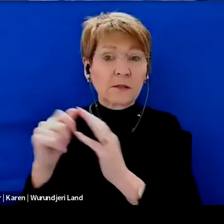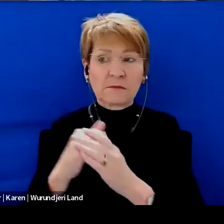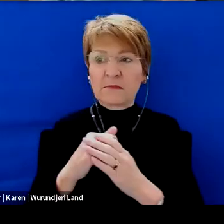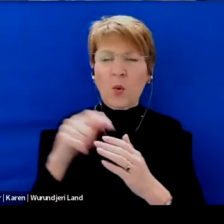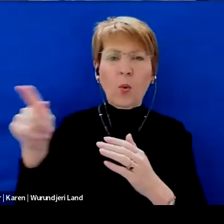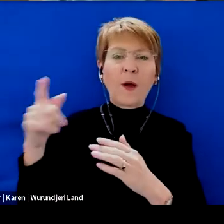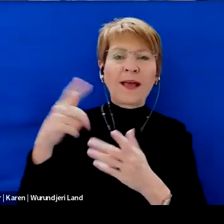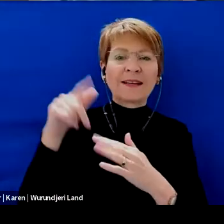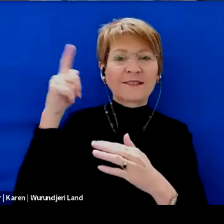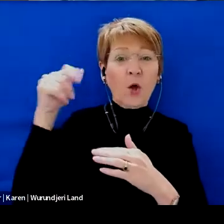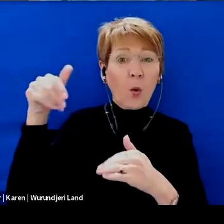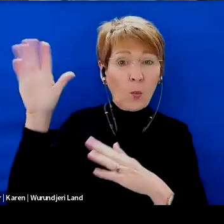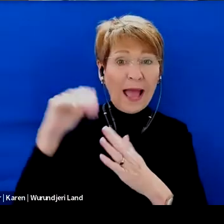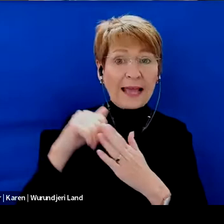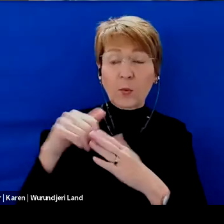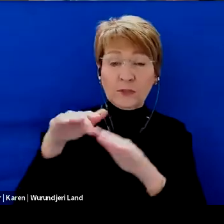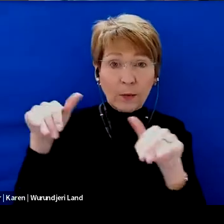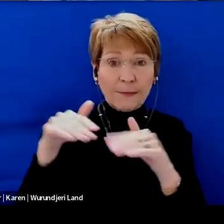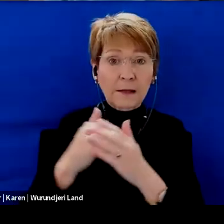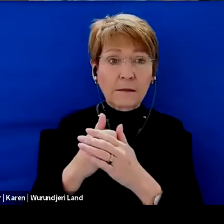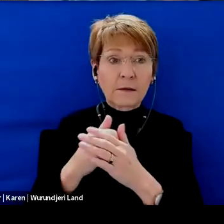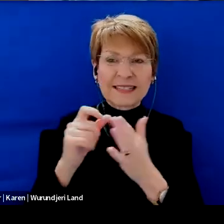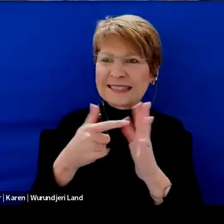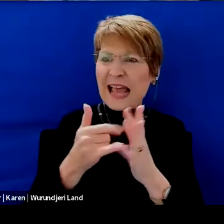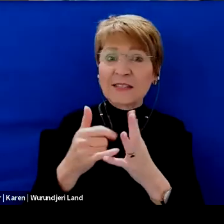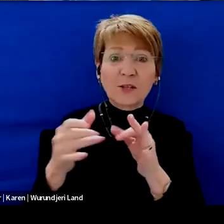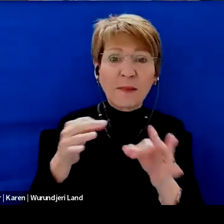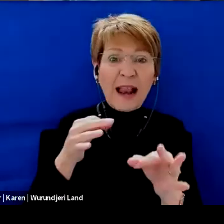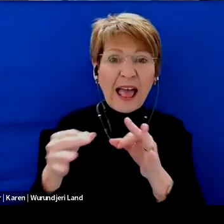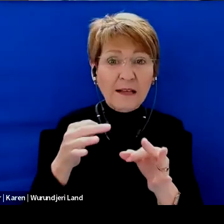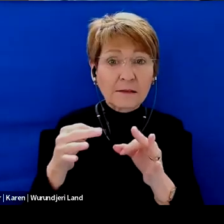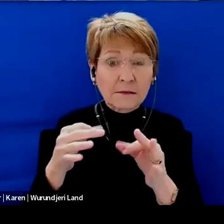swimming dates to plan ahead might be struggling like parent teacher interviews celebrations it's good to know what school expects of parents and students.